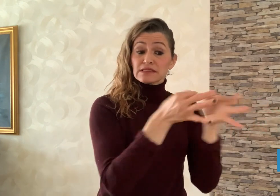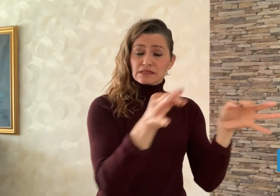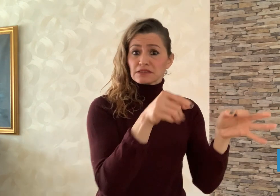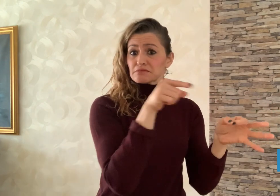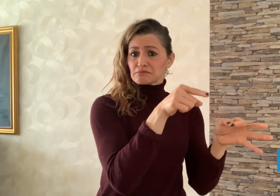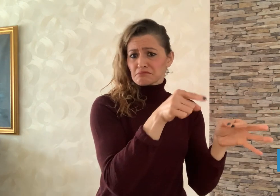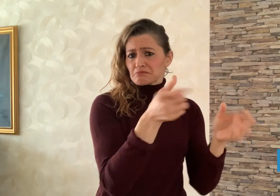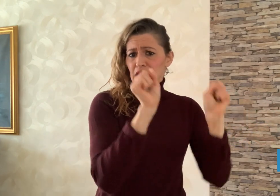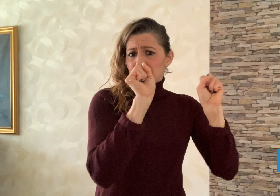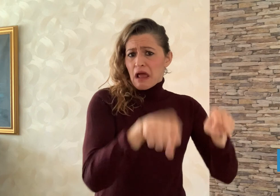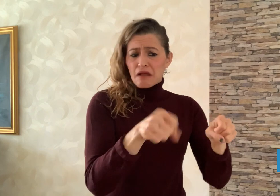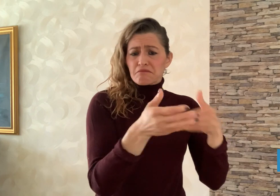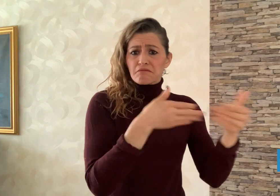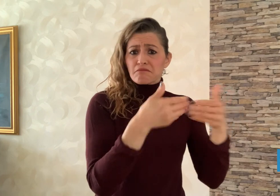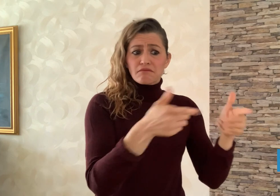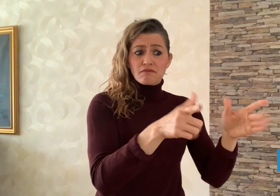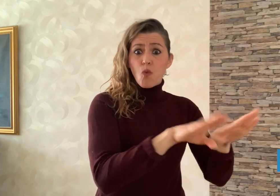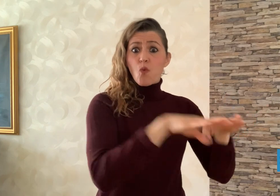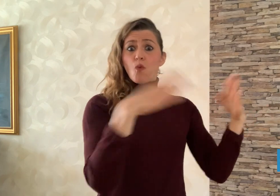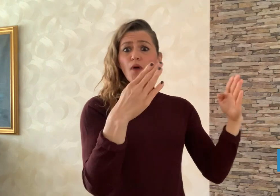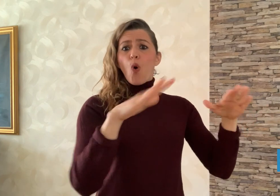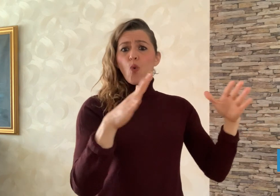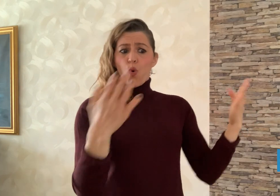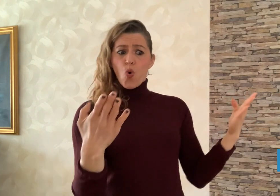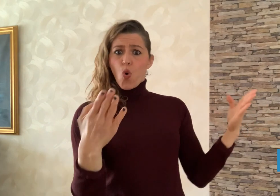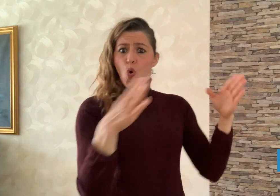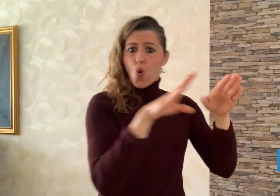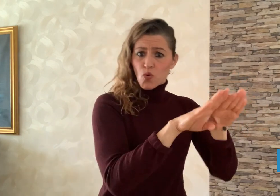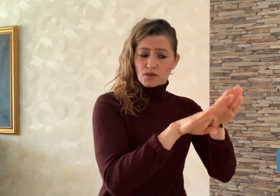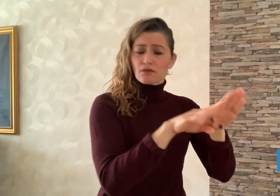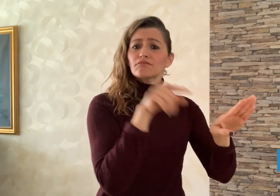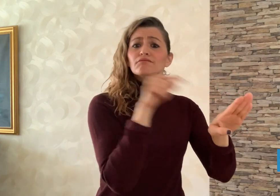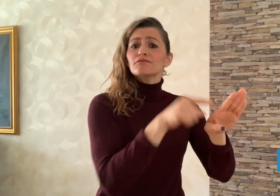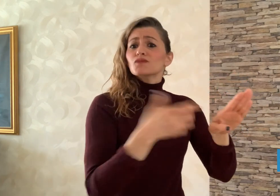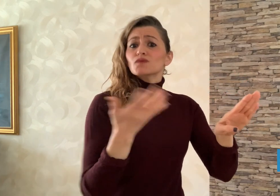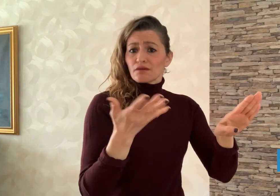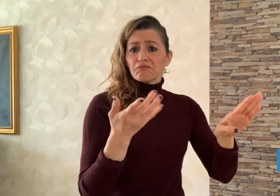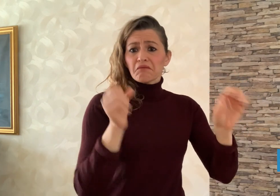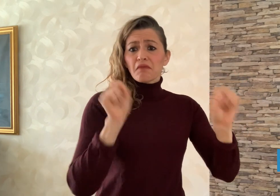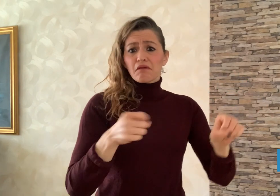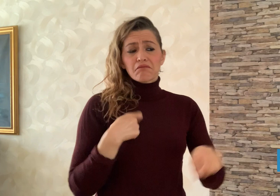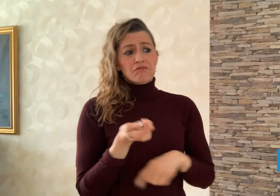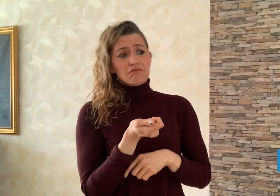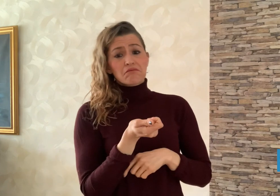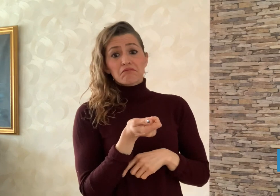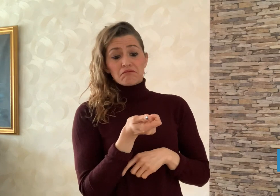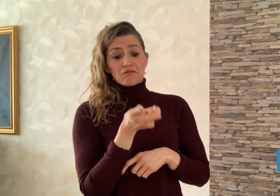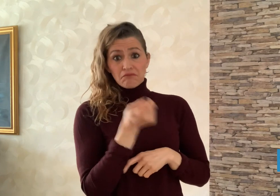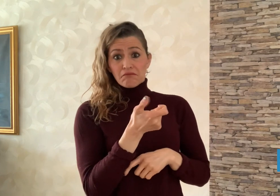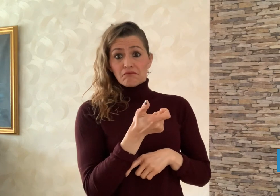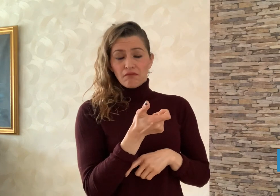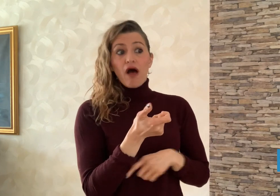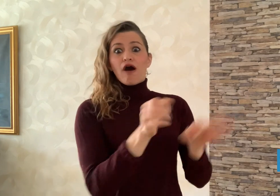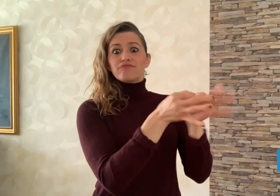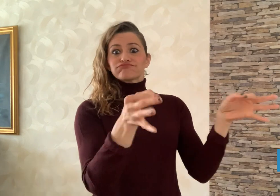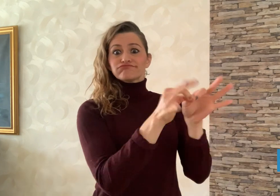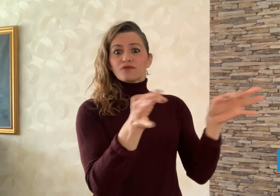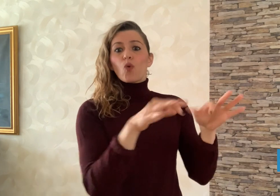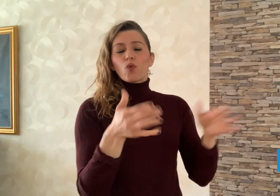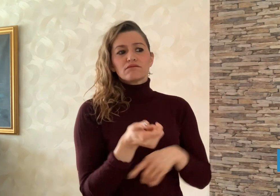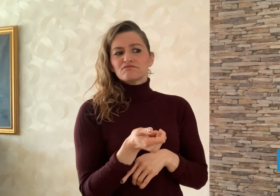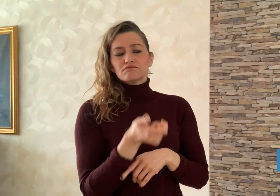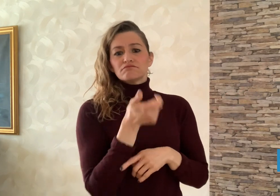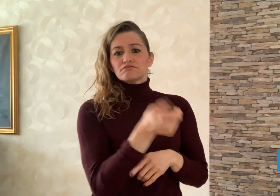closed captions - depending whether they can be turned